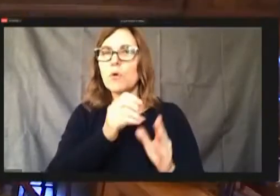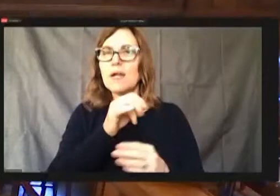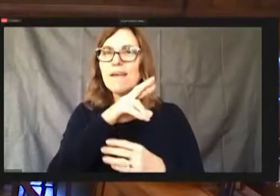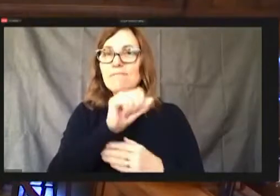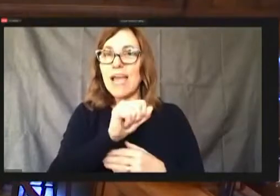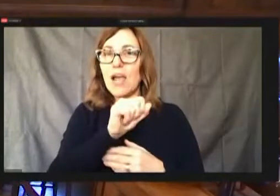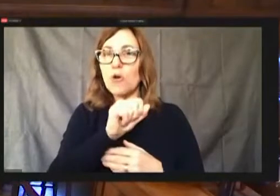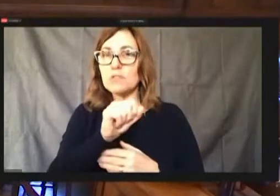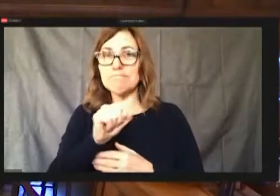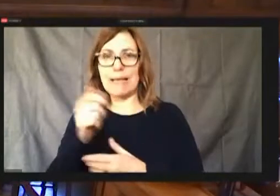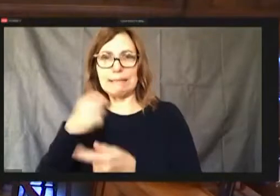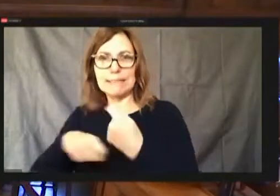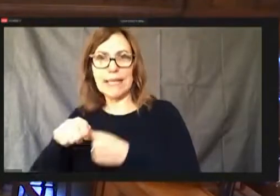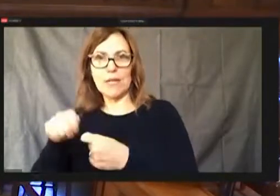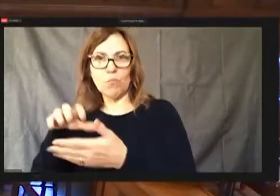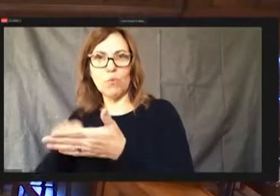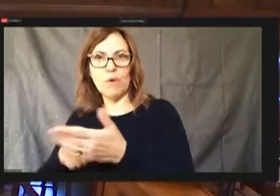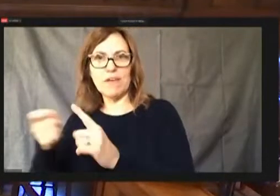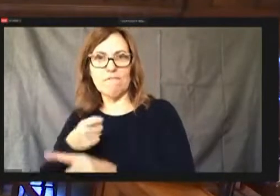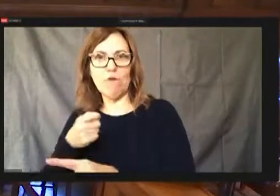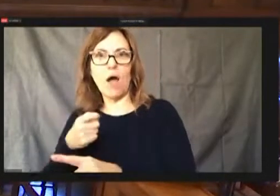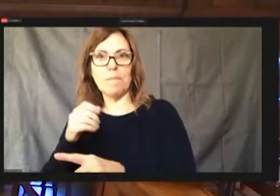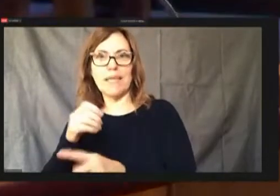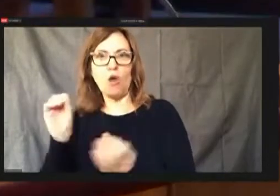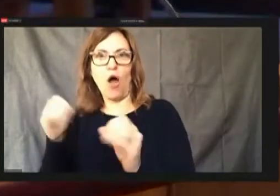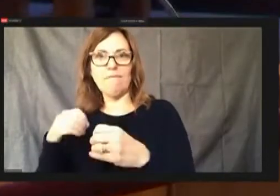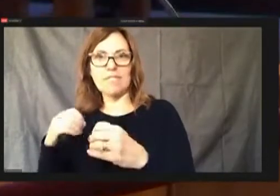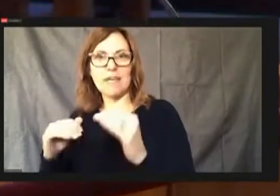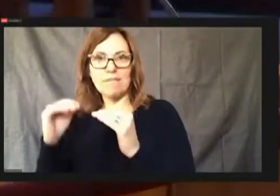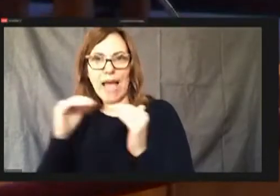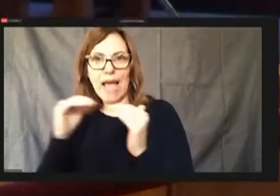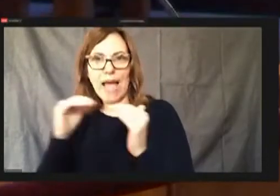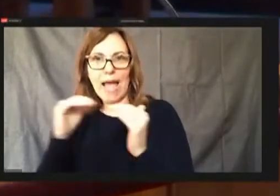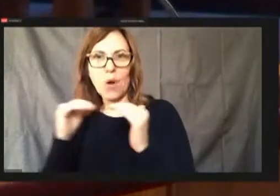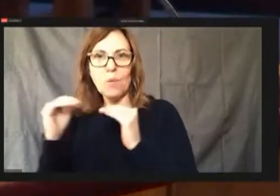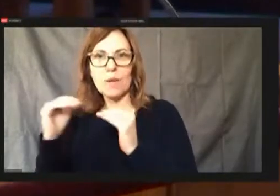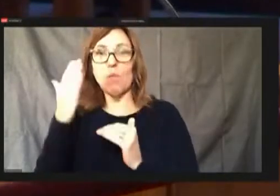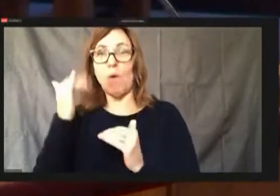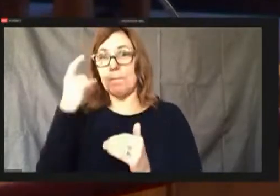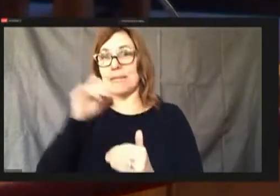office, two offices, under the mayor's budget that are eliminated. Yes.